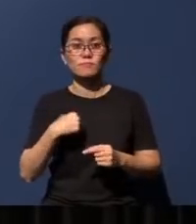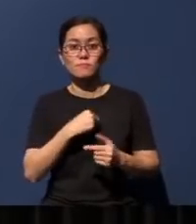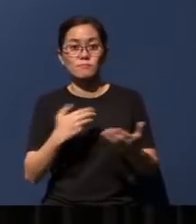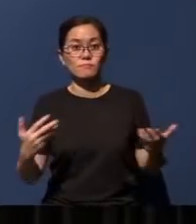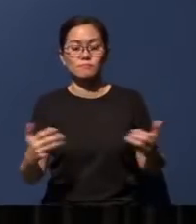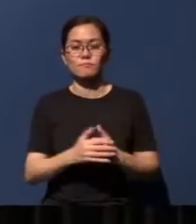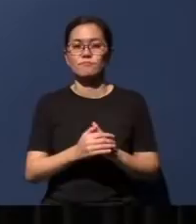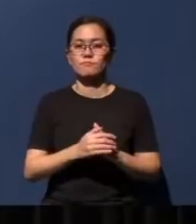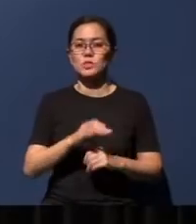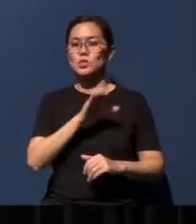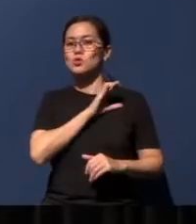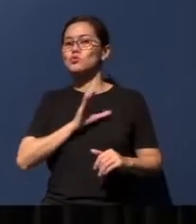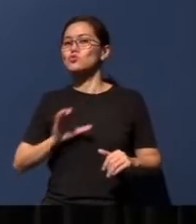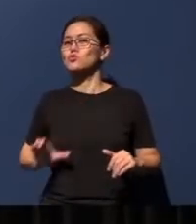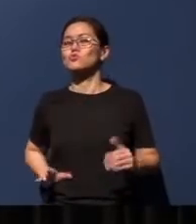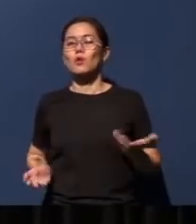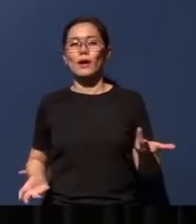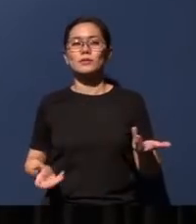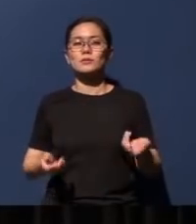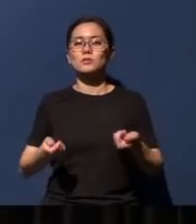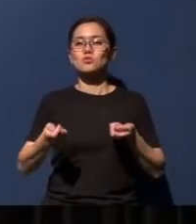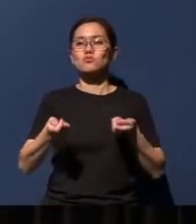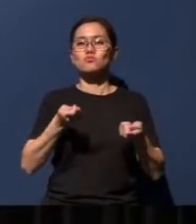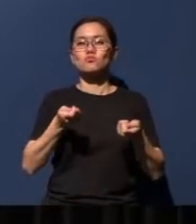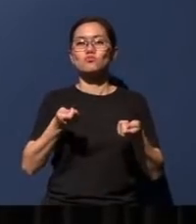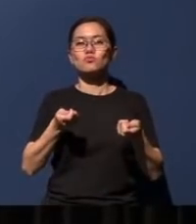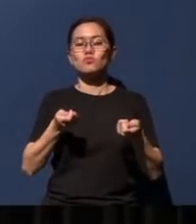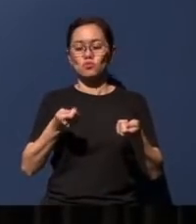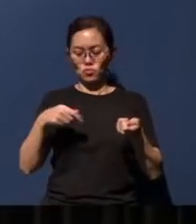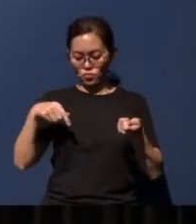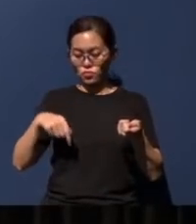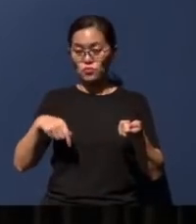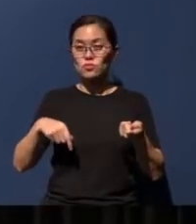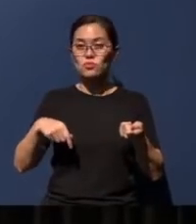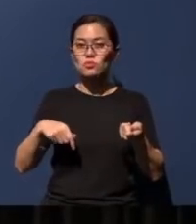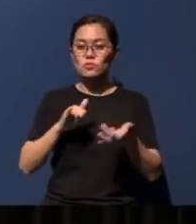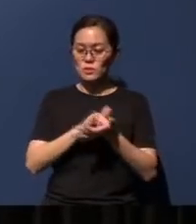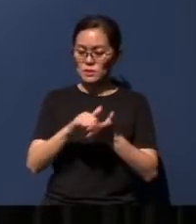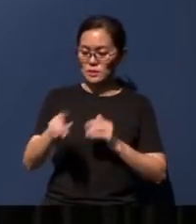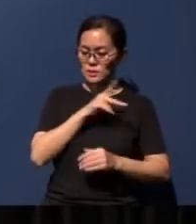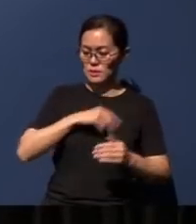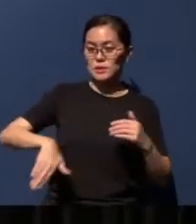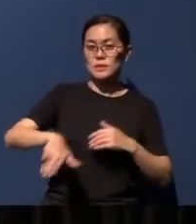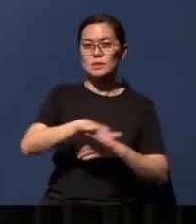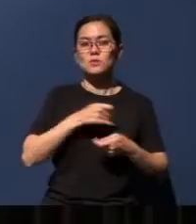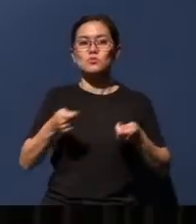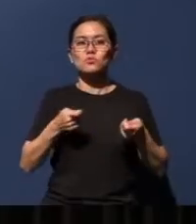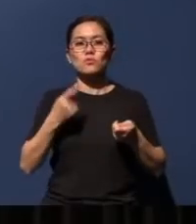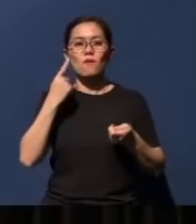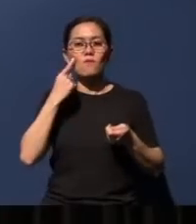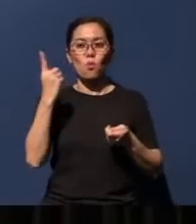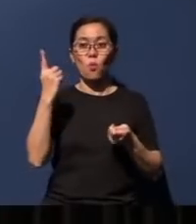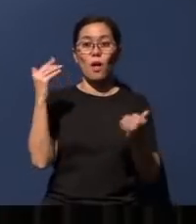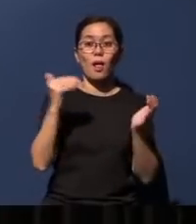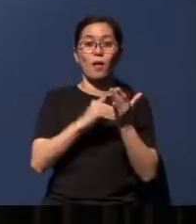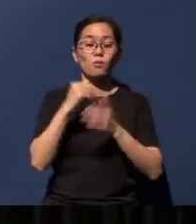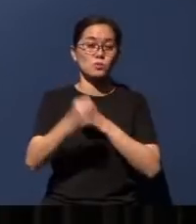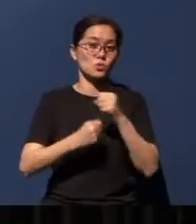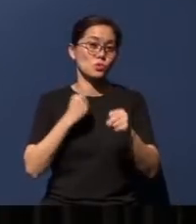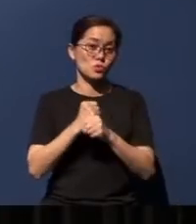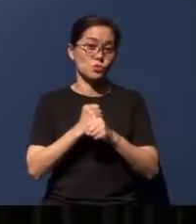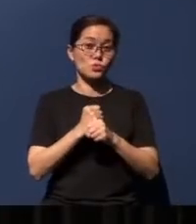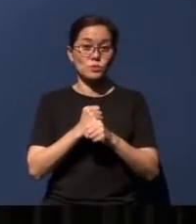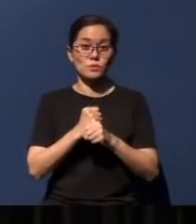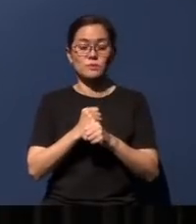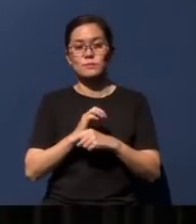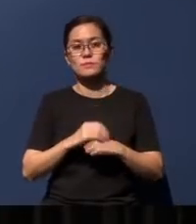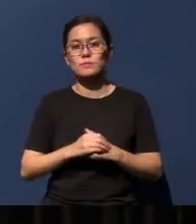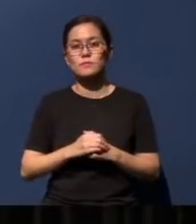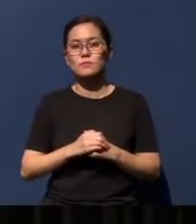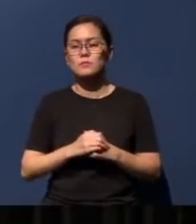that Christ will rule in this kingdom for one thousand years. (The slides are) still not working very well.